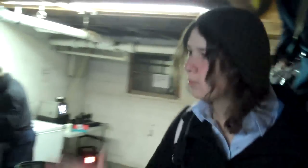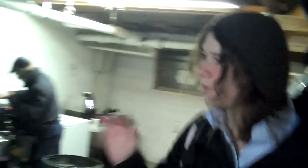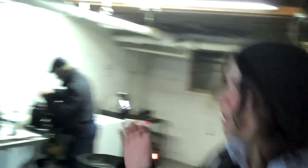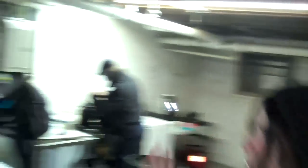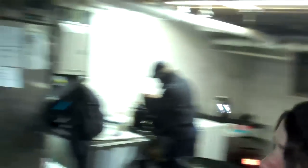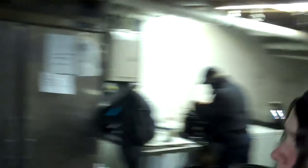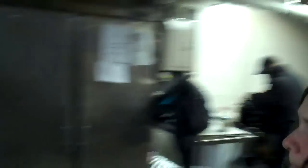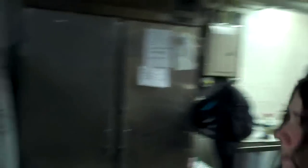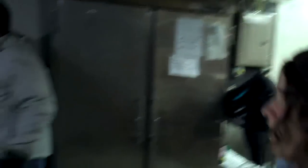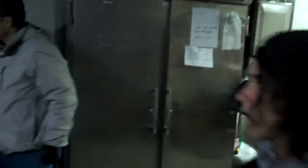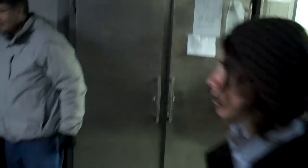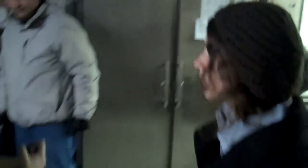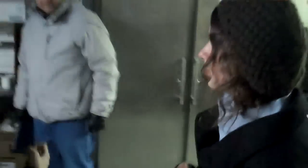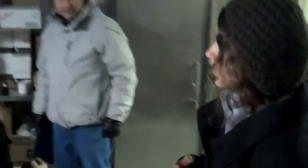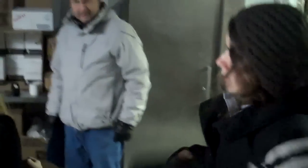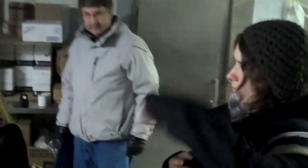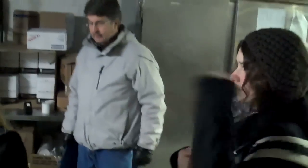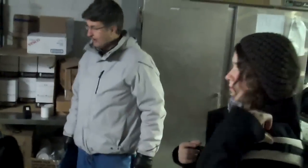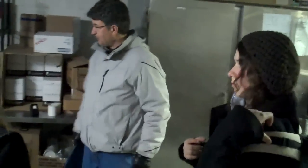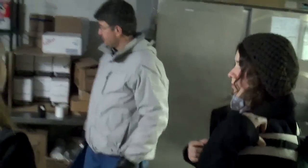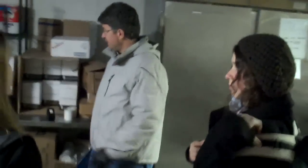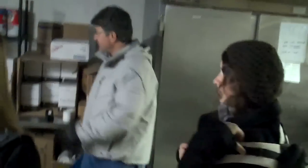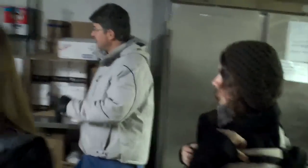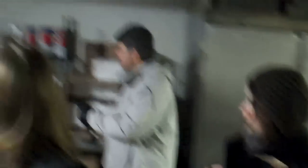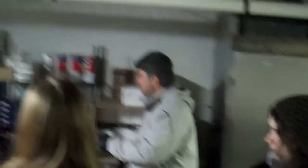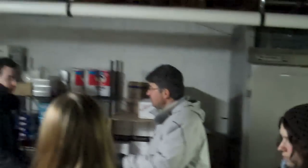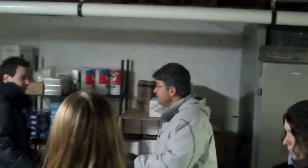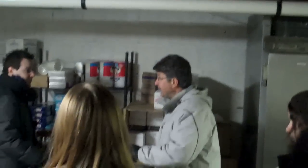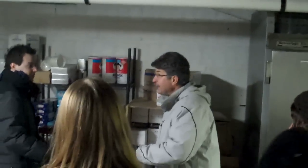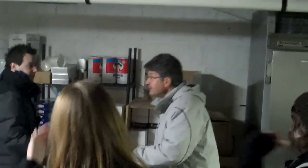You want to do our mics? All right,great. What's your name?